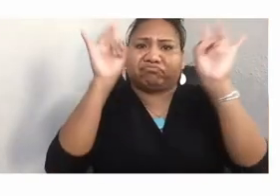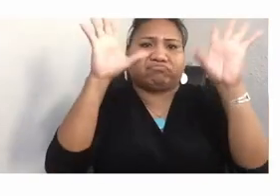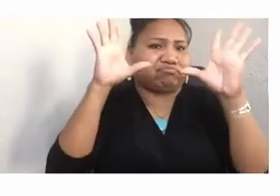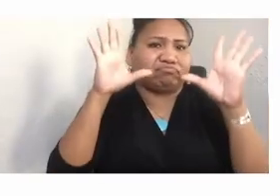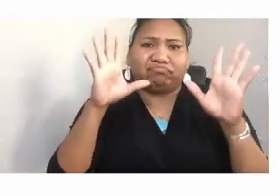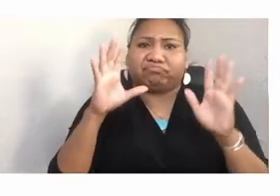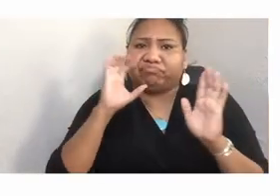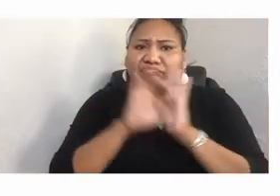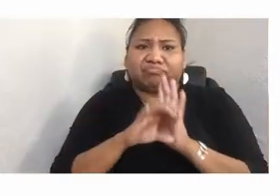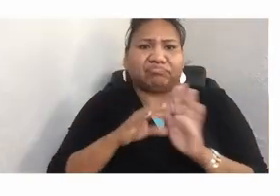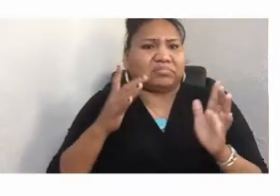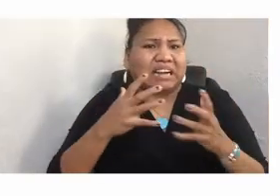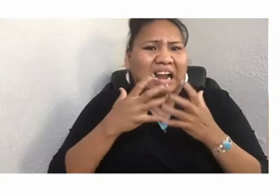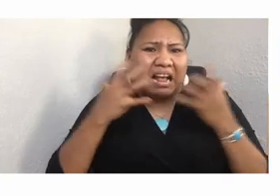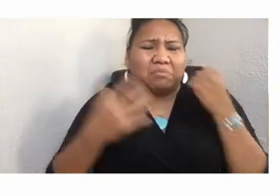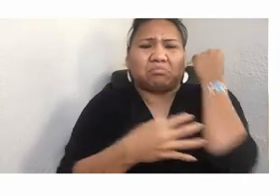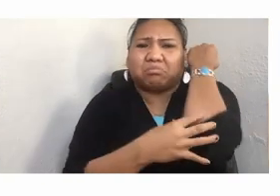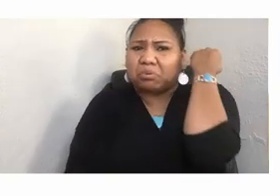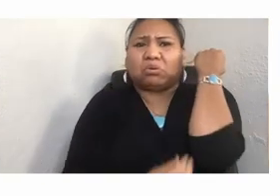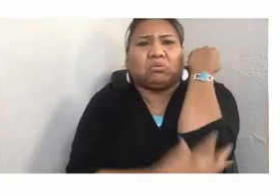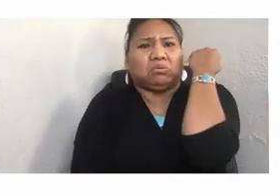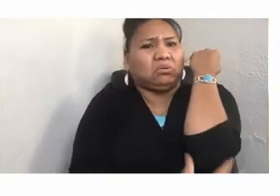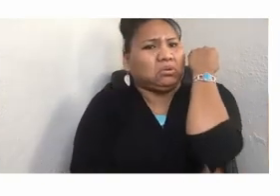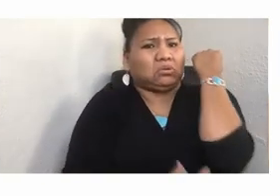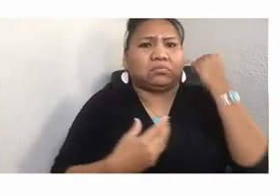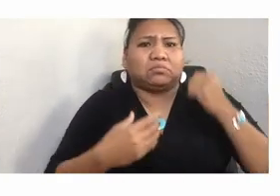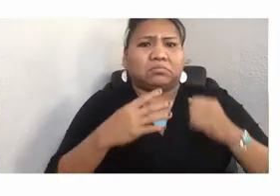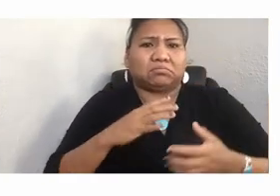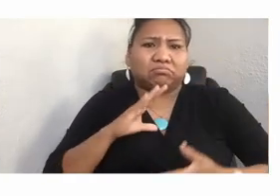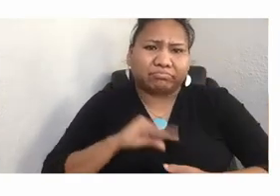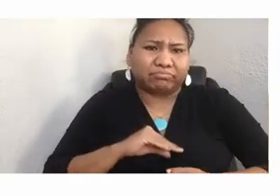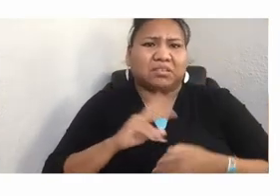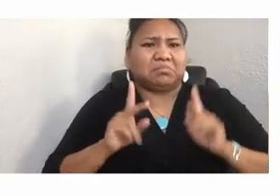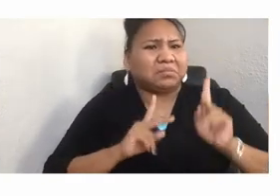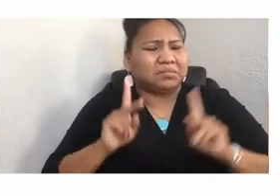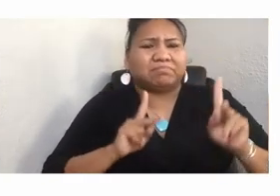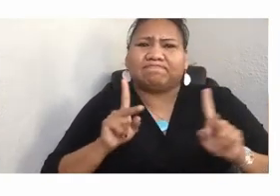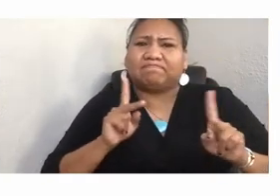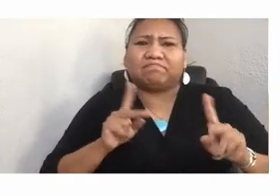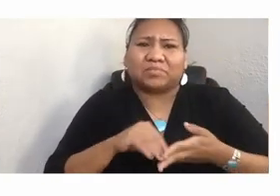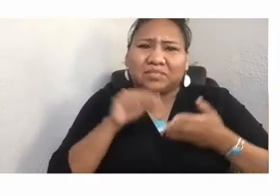and debased Native people. The students cried when they watched.